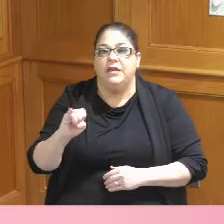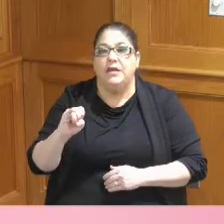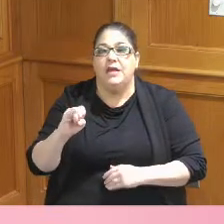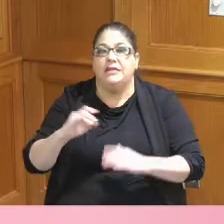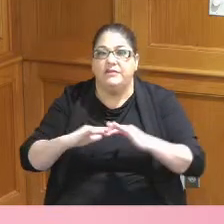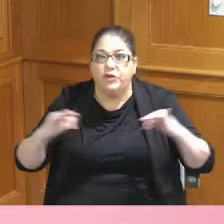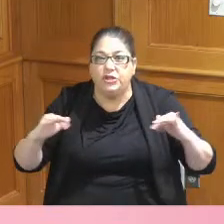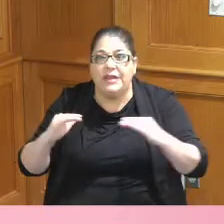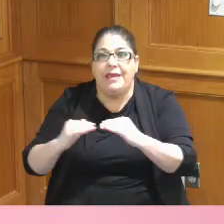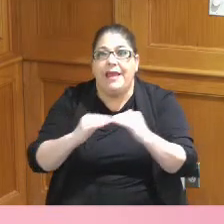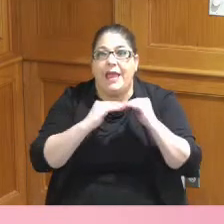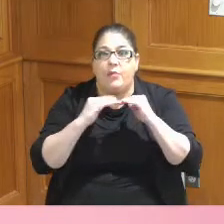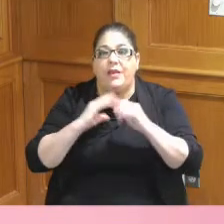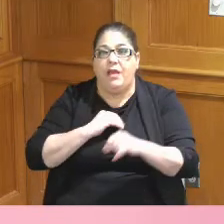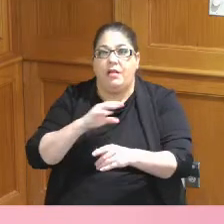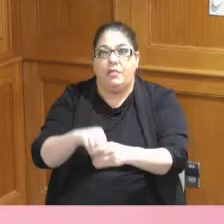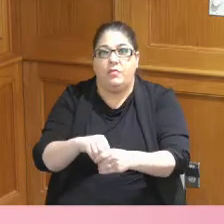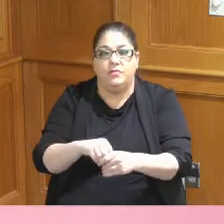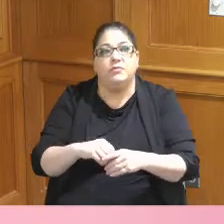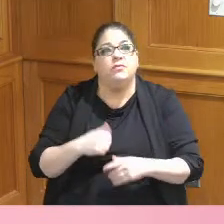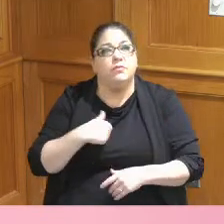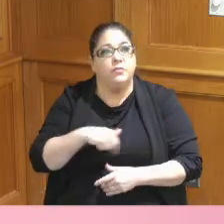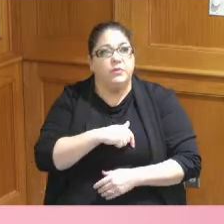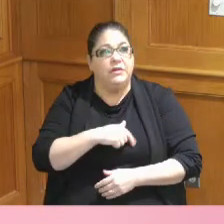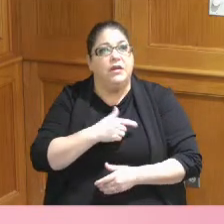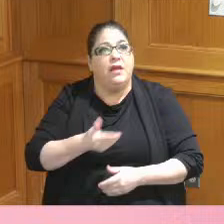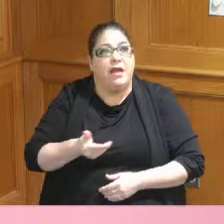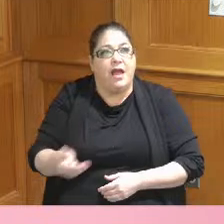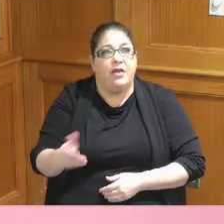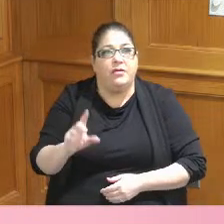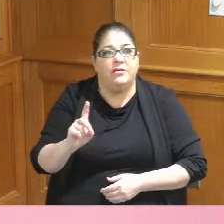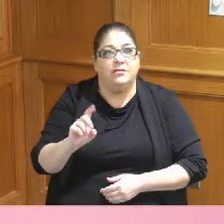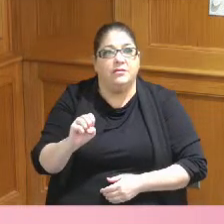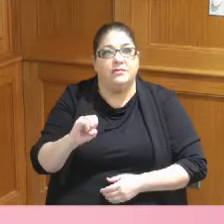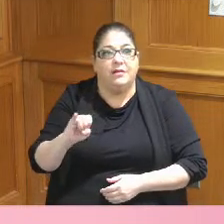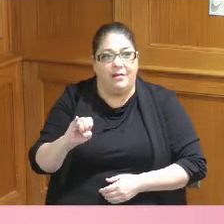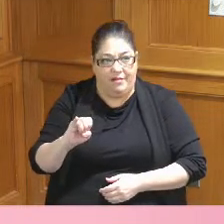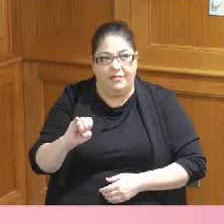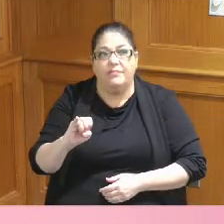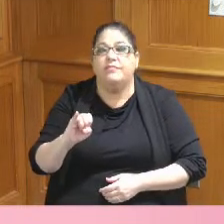solid waste consultant to help us with this plan we also hired a DEI consultant we hired